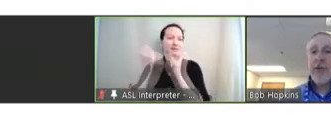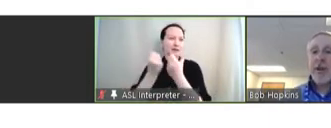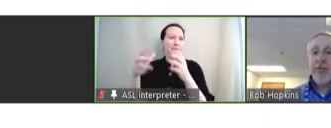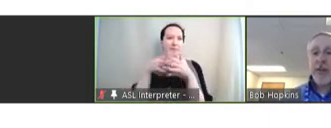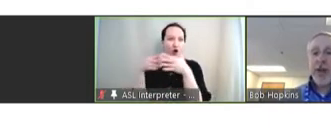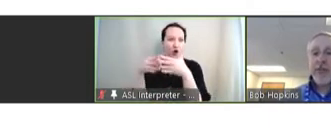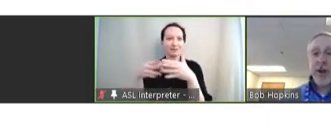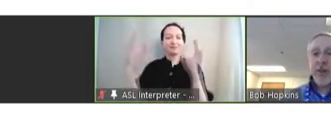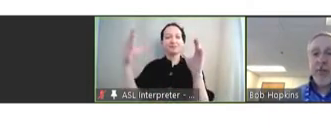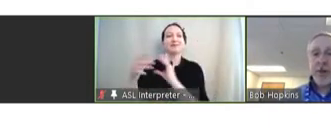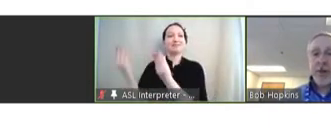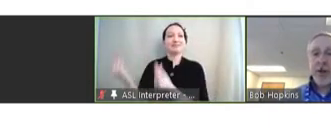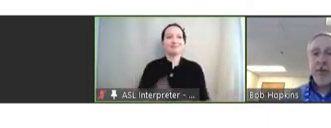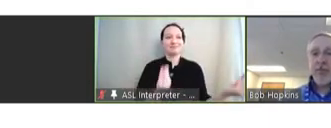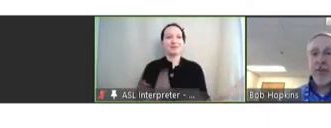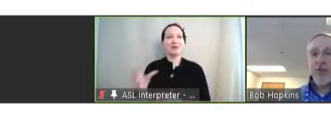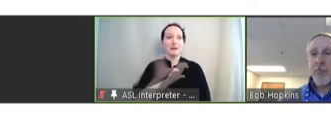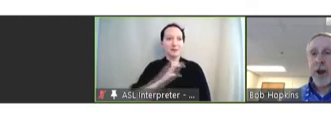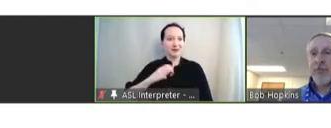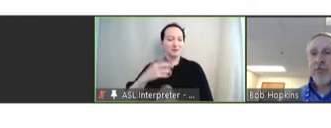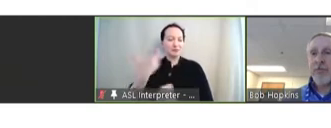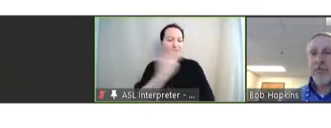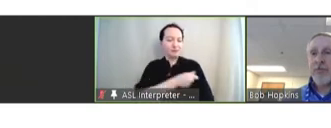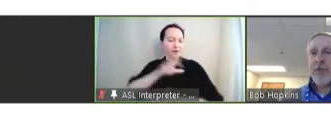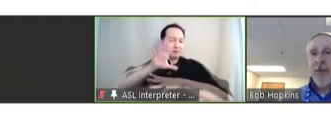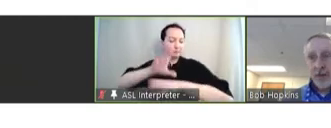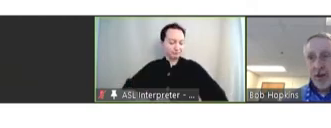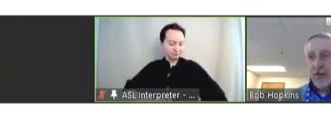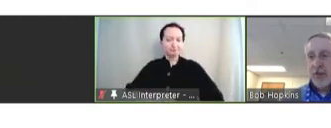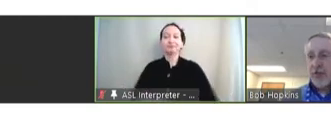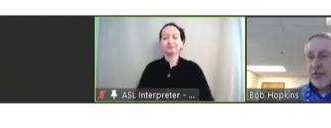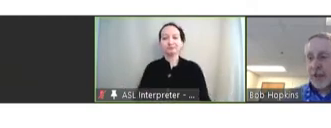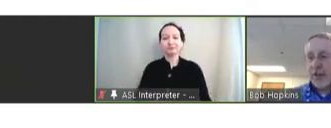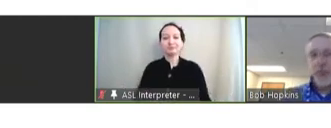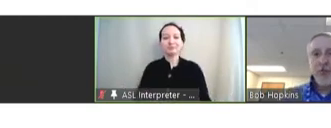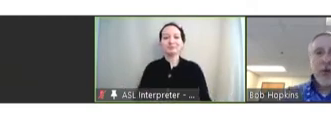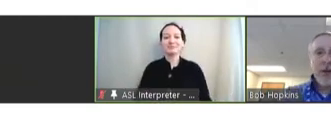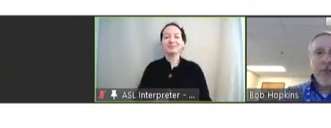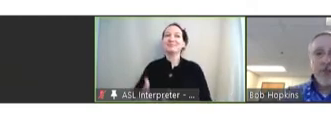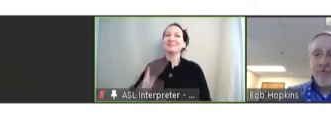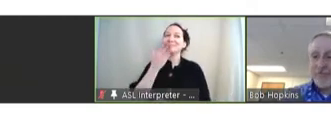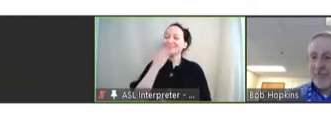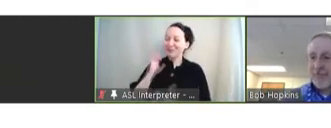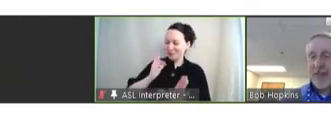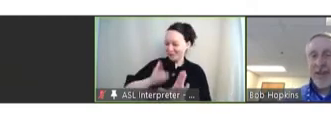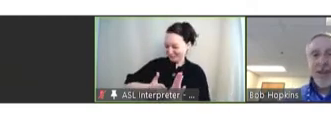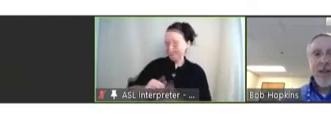and is liaison to the Committee on Immunization Practices. Dr. Duchin, thank you for joining us. Jeffrey Duchin: Thank you.